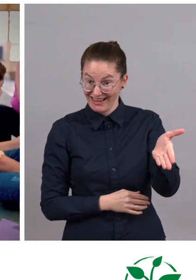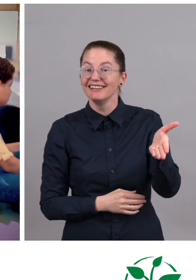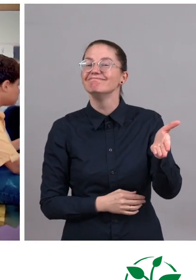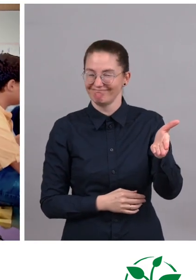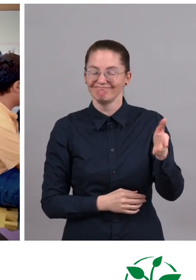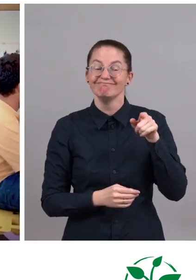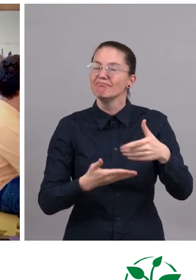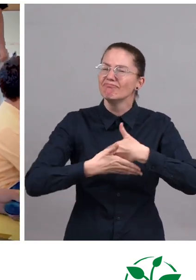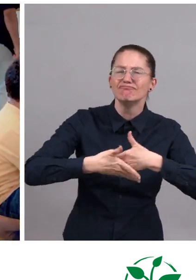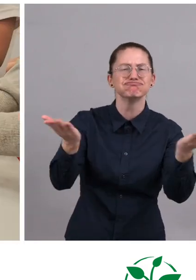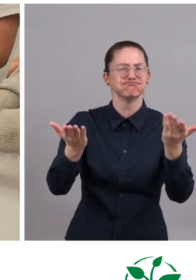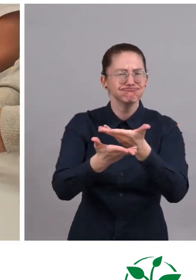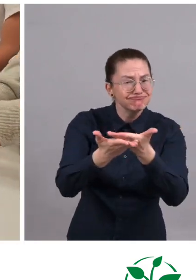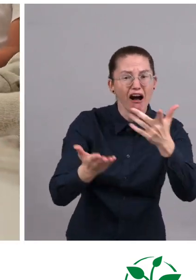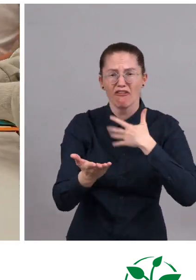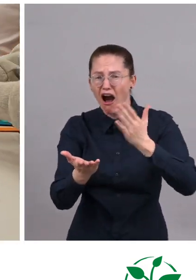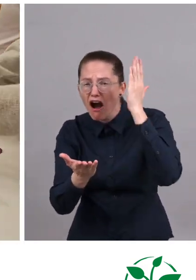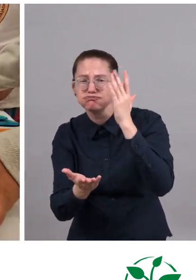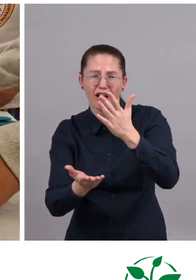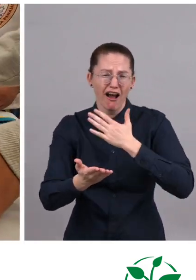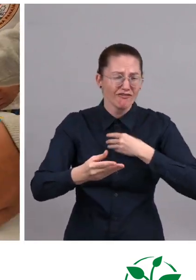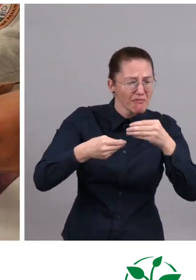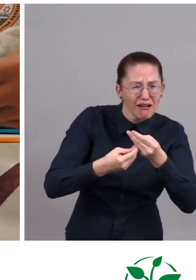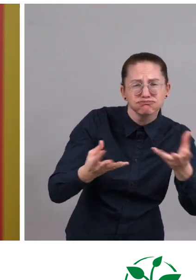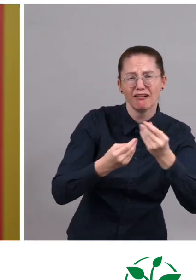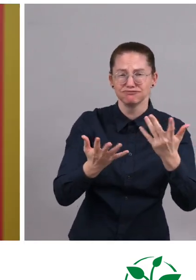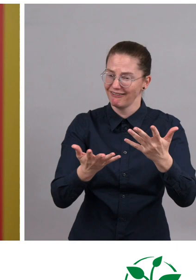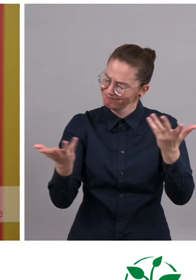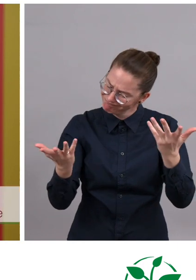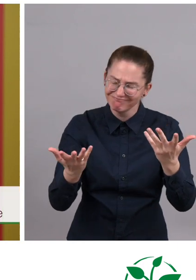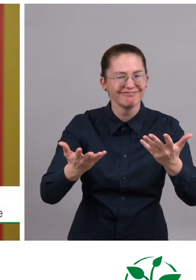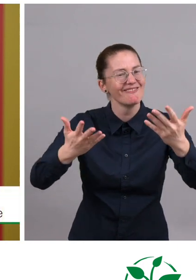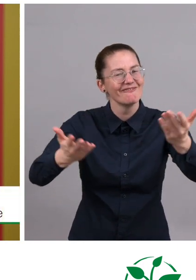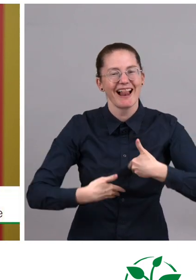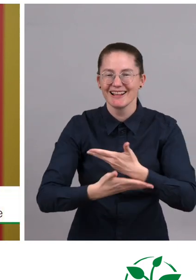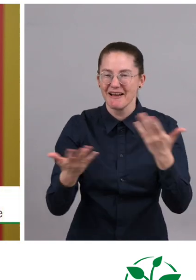If you would like to share with us what you're doing... [Spanish:] Everyone is welcome, we're waiting for you!